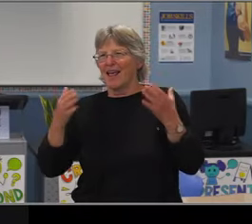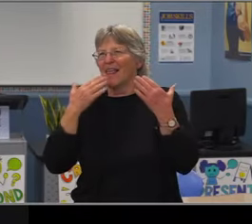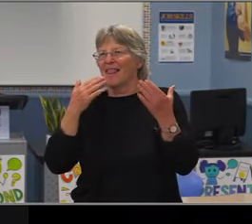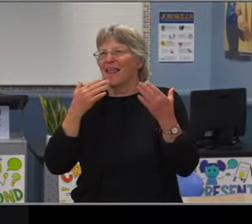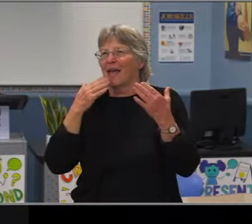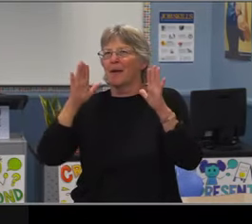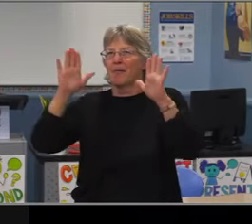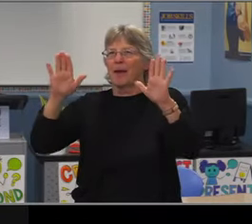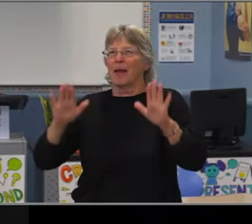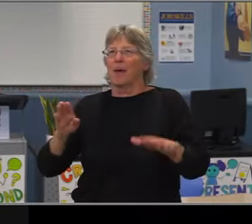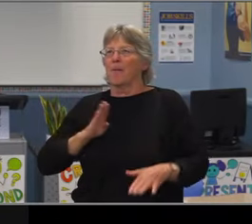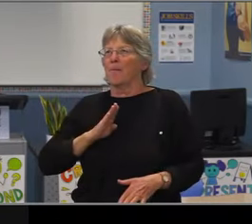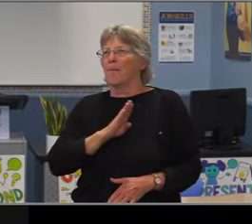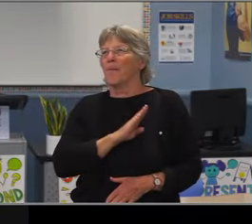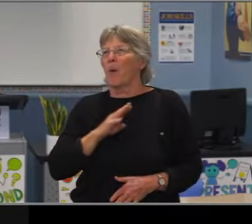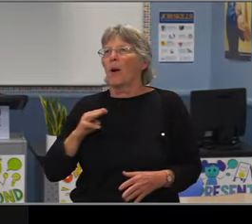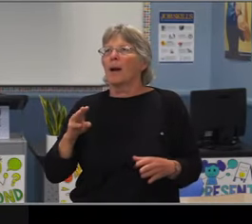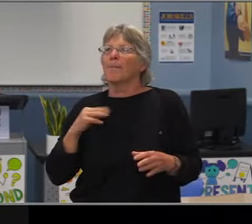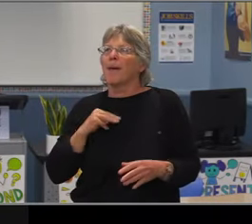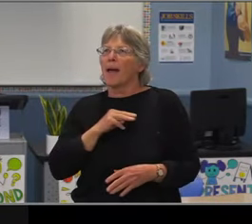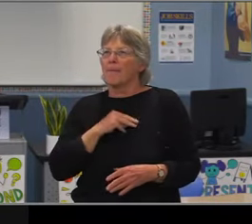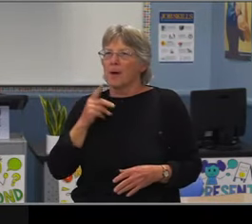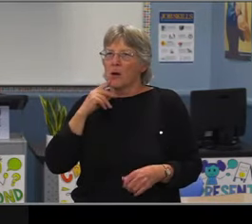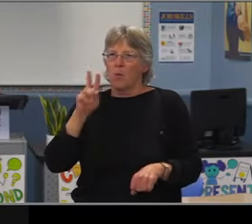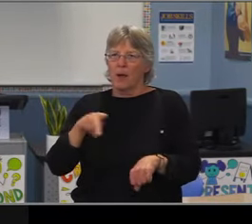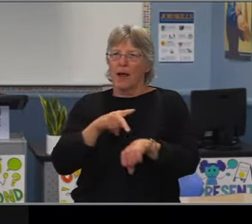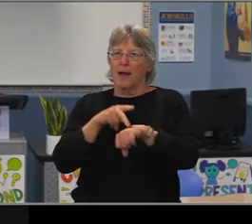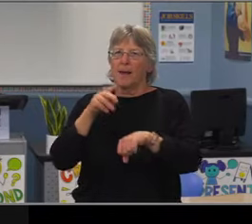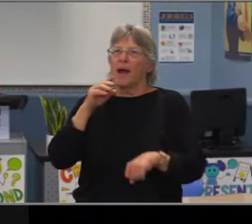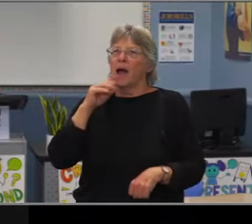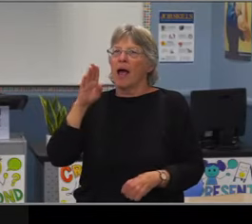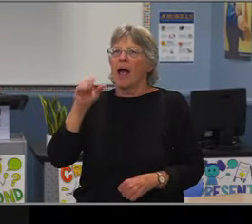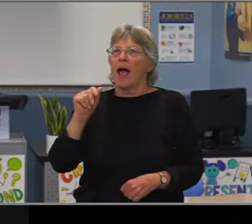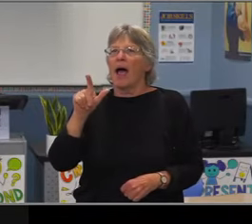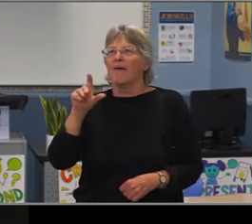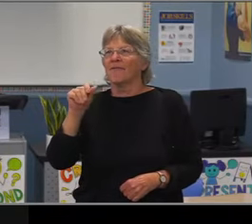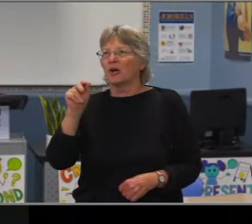for several years. But today featured a panel of students.